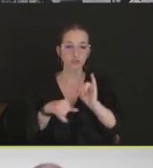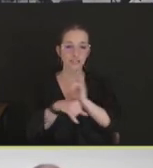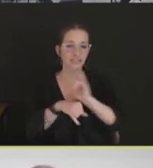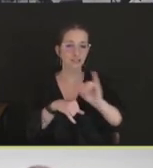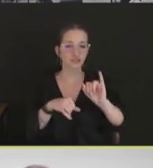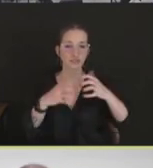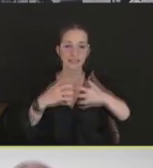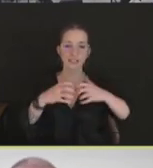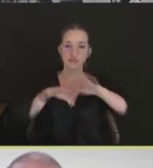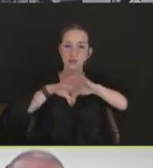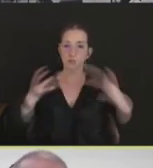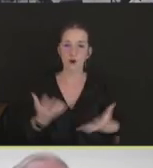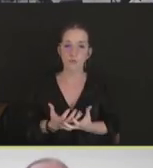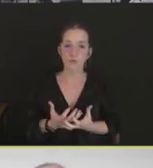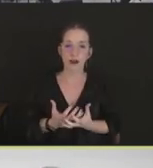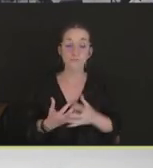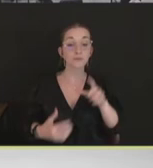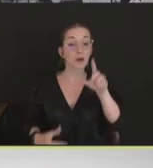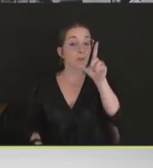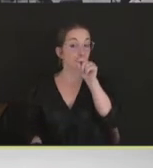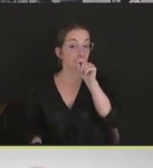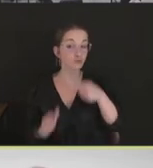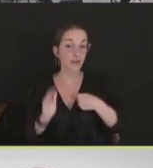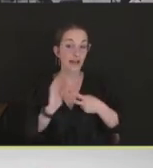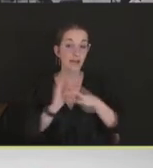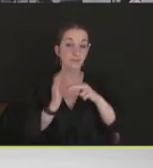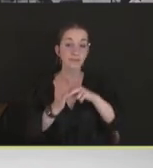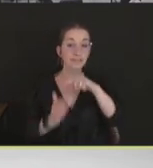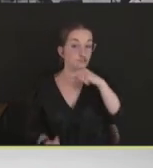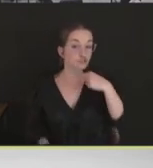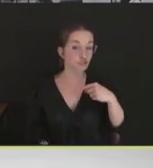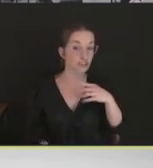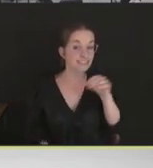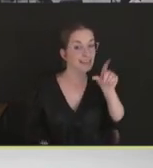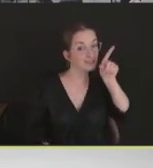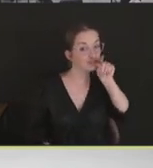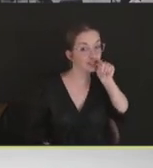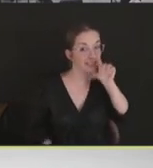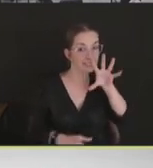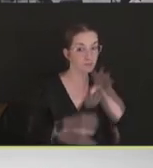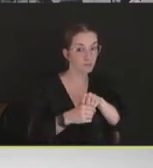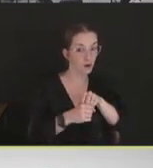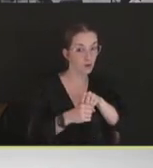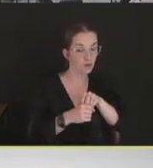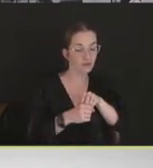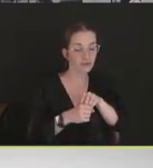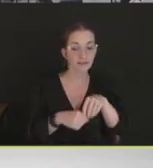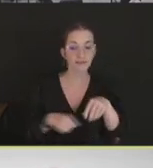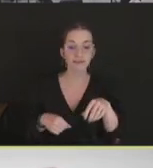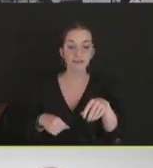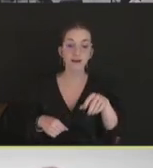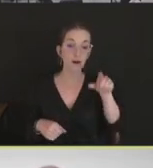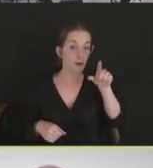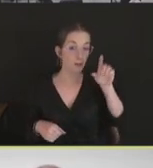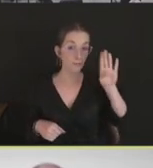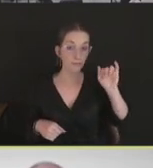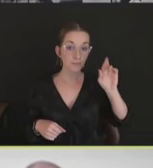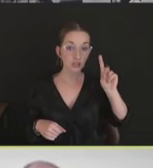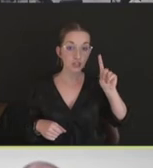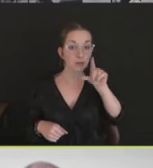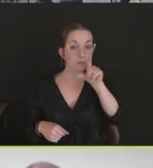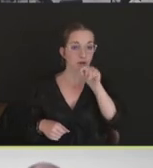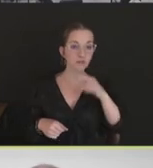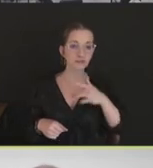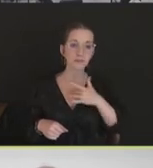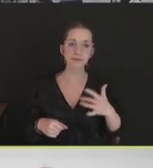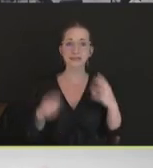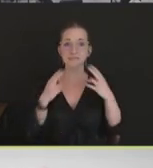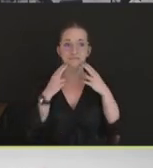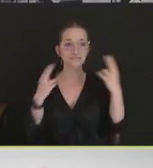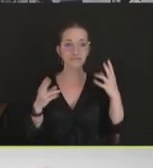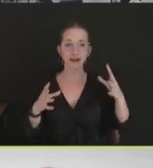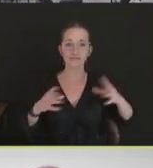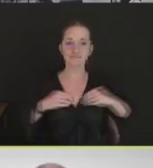turkeys and chickens, so. And birds are natively naïve to these viruses, so when they're infected,